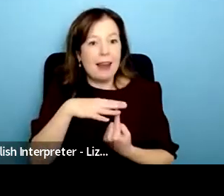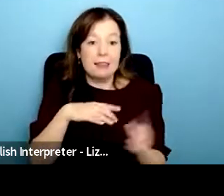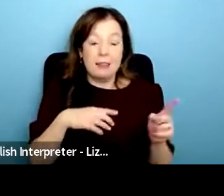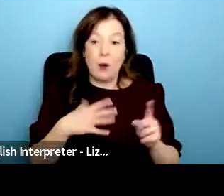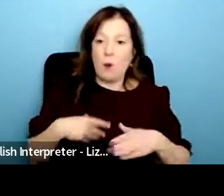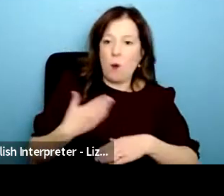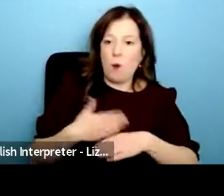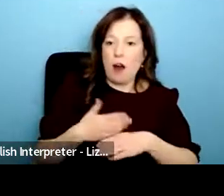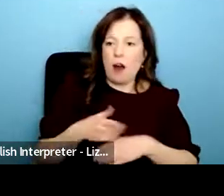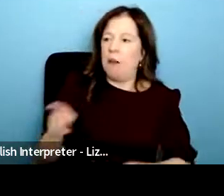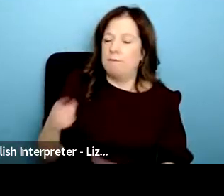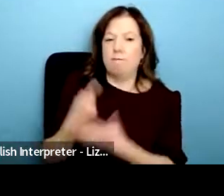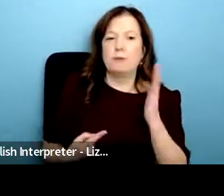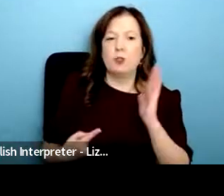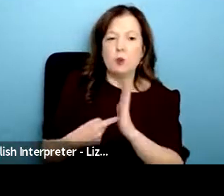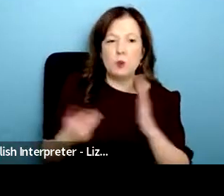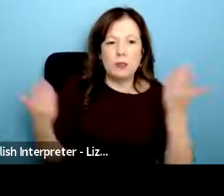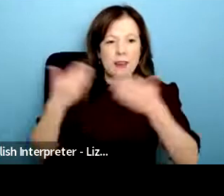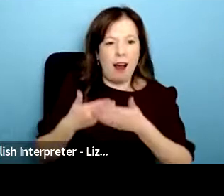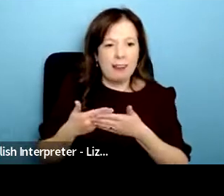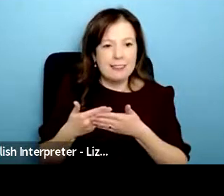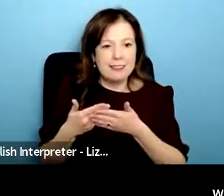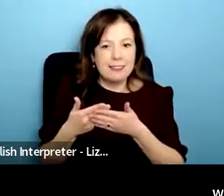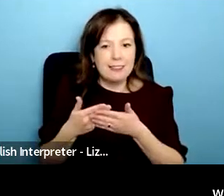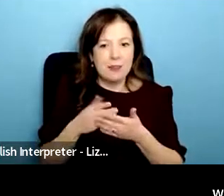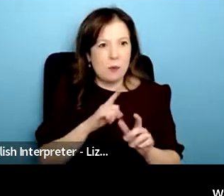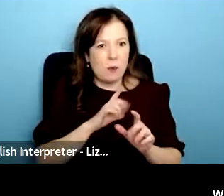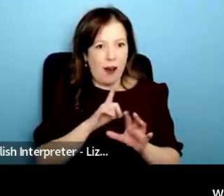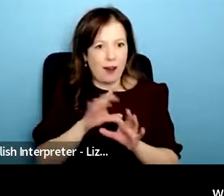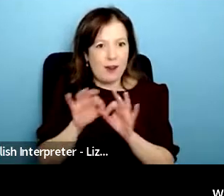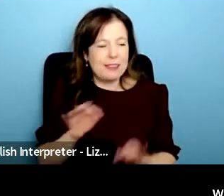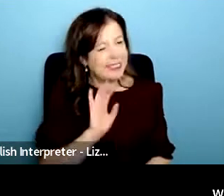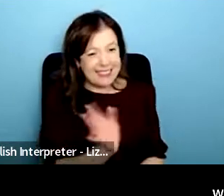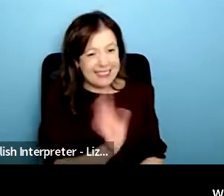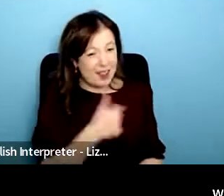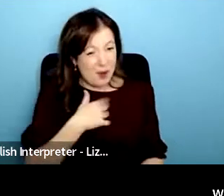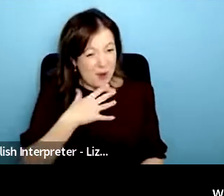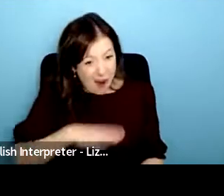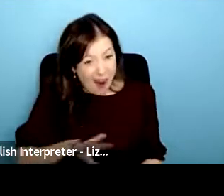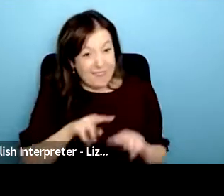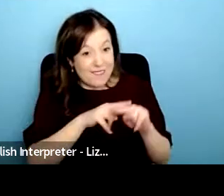a tuesday night um and we were like no we want it on a friday or a saturday night where people are